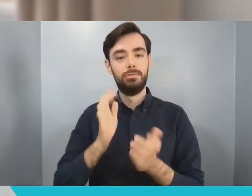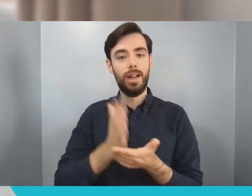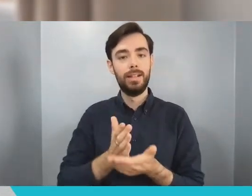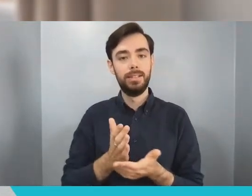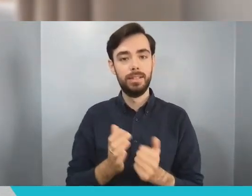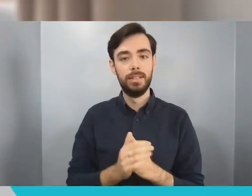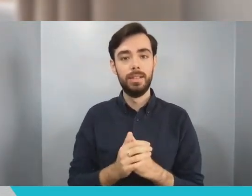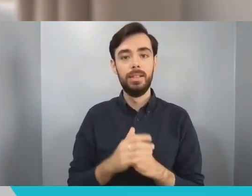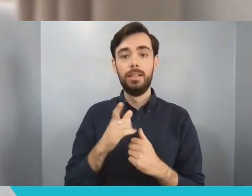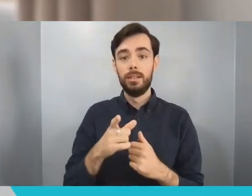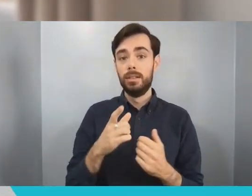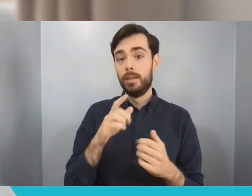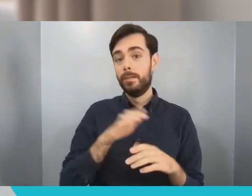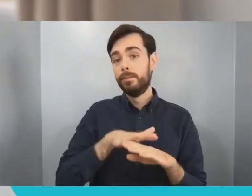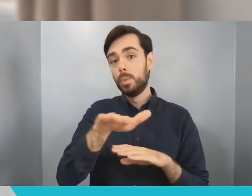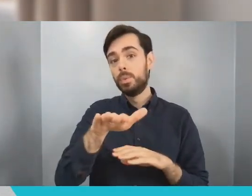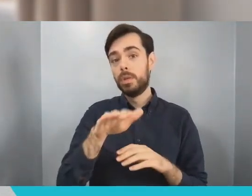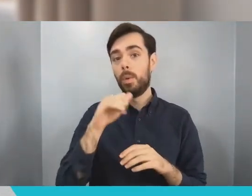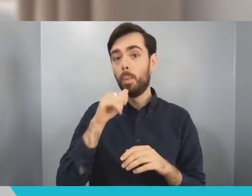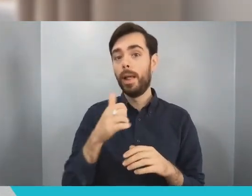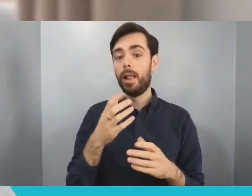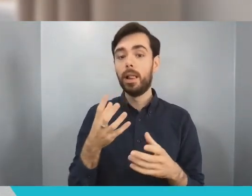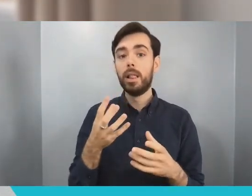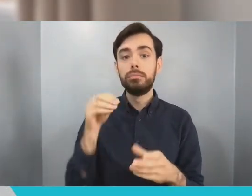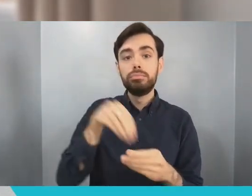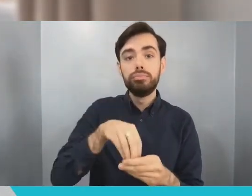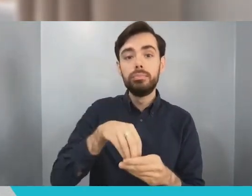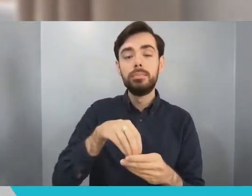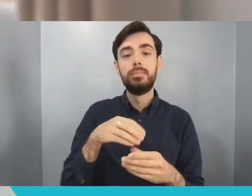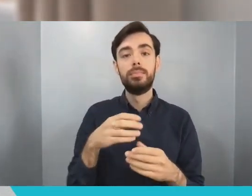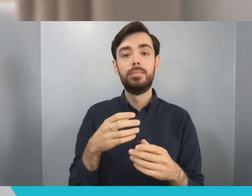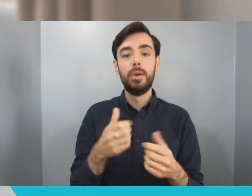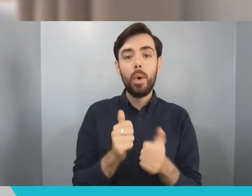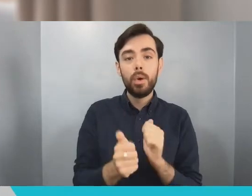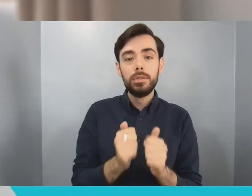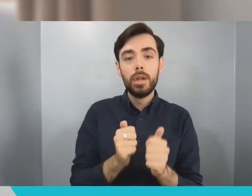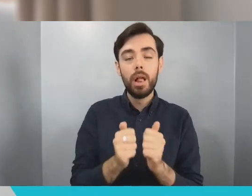the infotainment system there, it's in theme parks and various entertainment installations